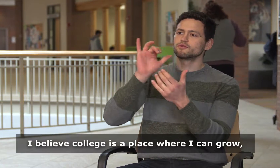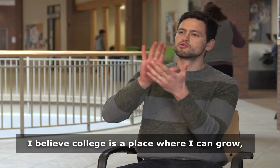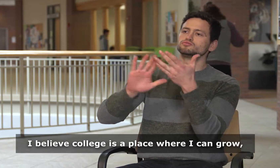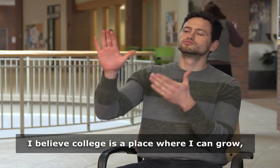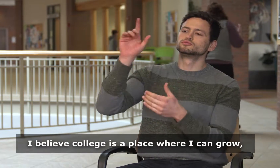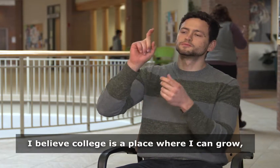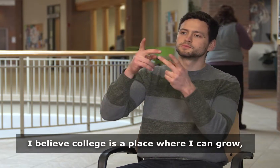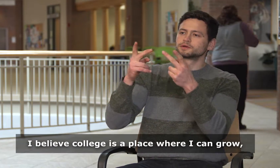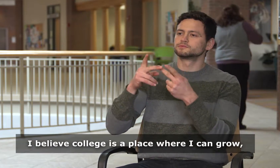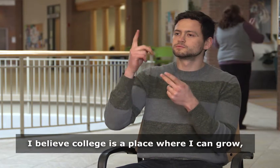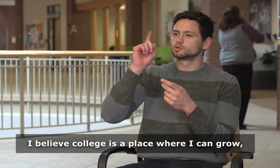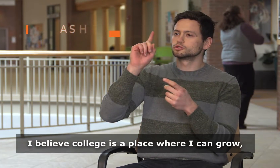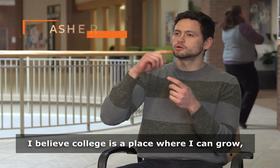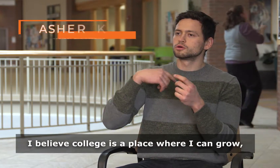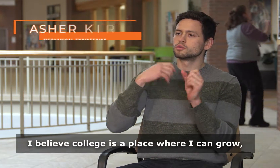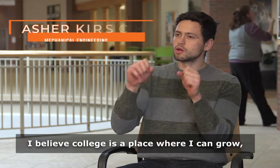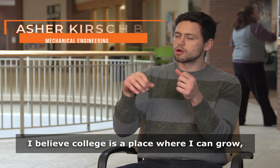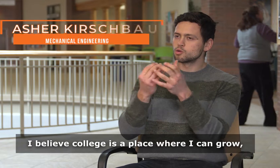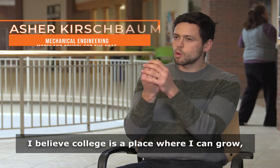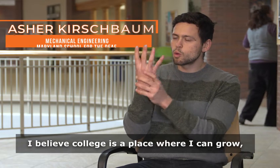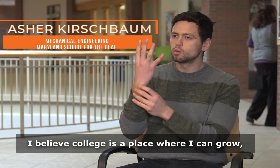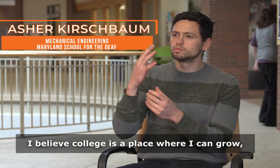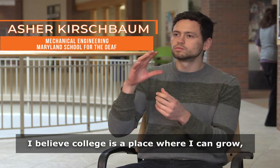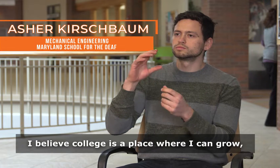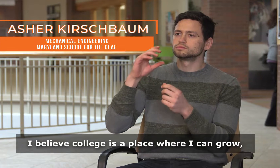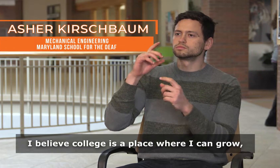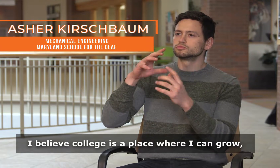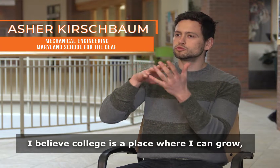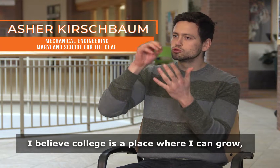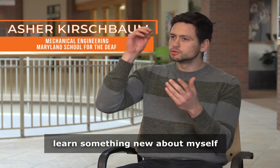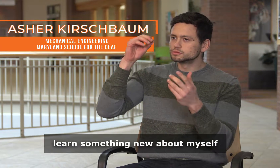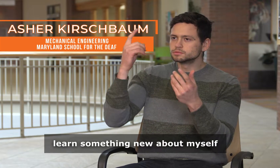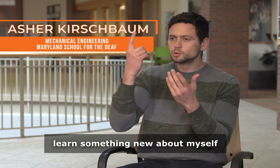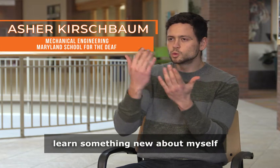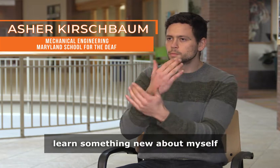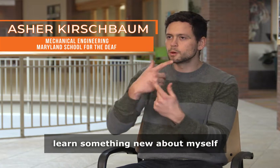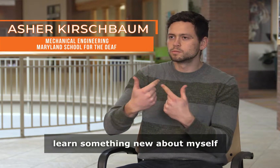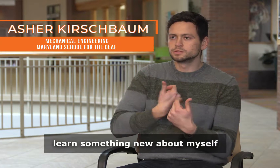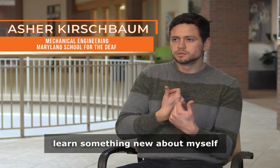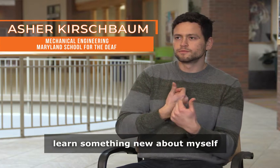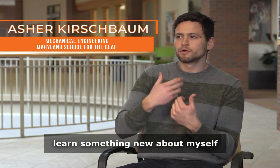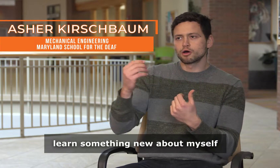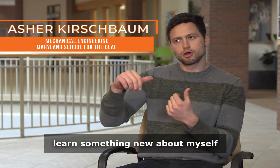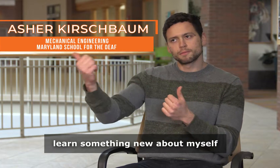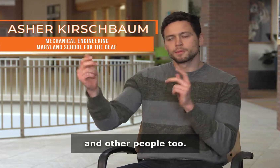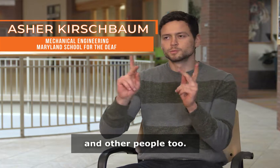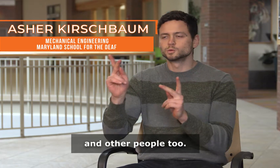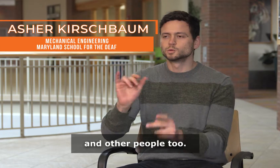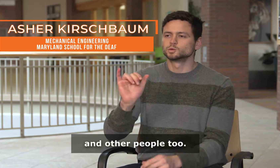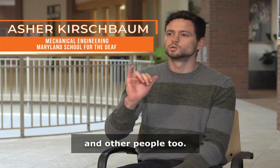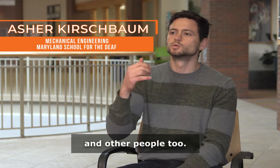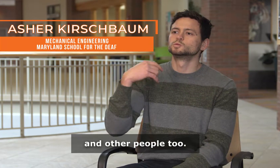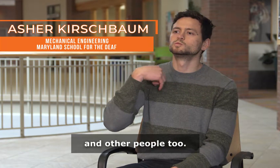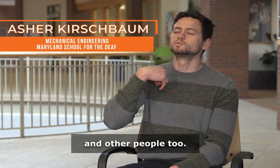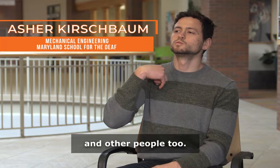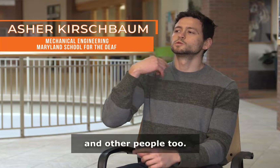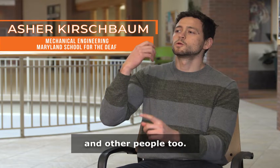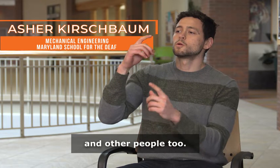I believe college is a place where I can grow, learn something new about myself and other people too.